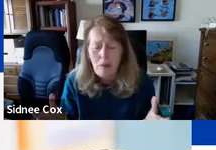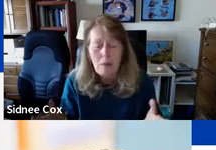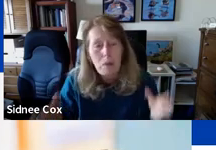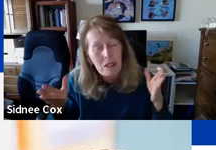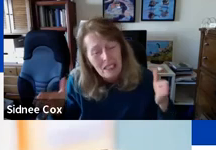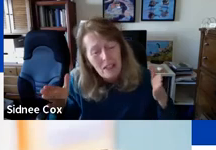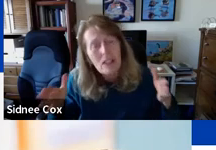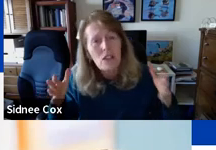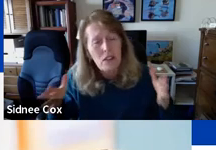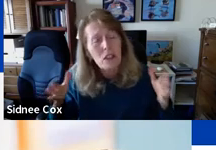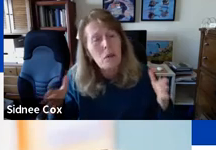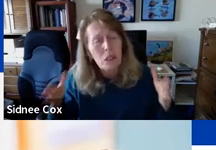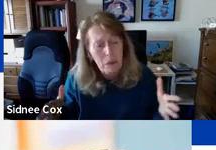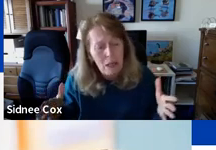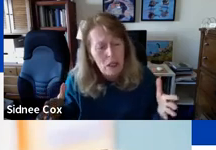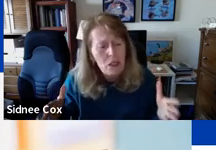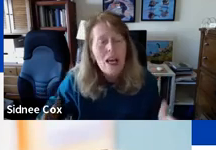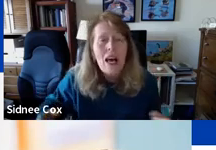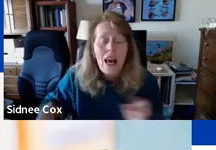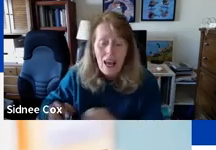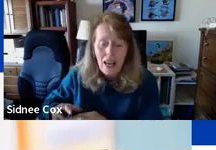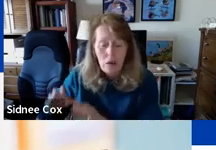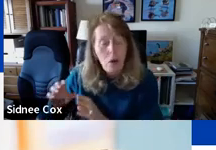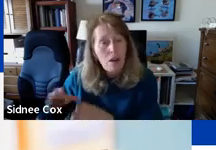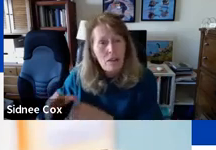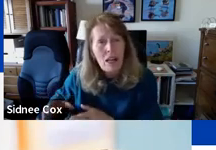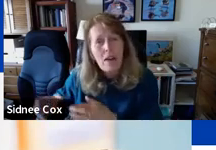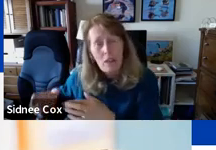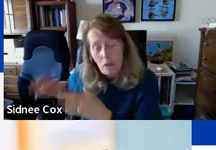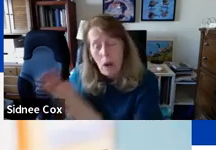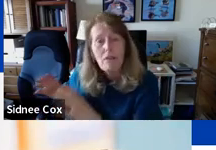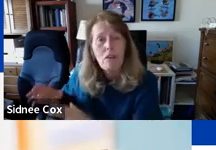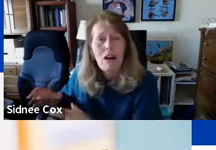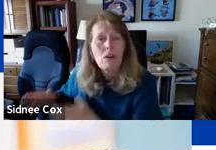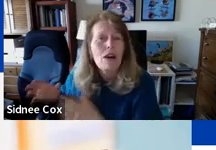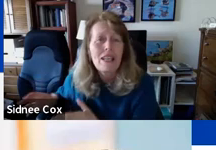problems, because they live in these very small spaces. And often they have the Wi-fi router right